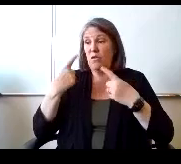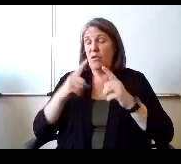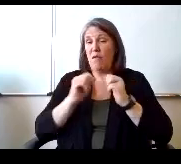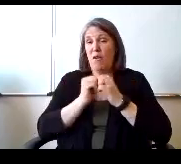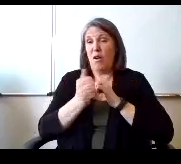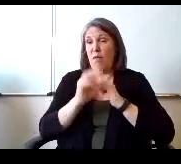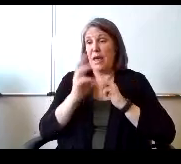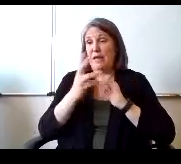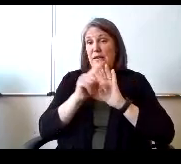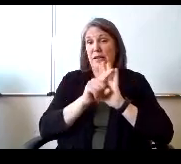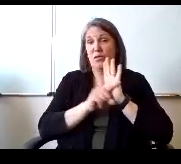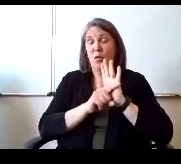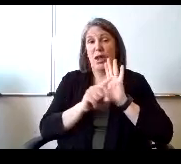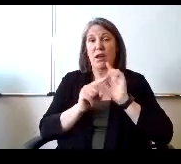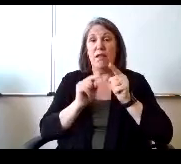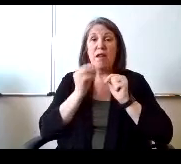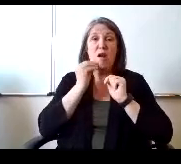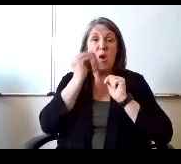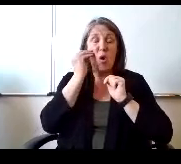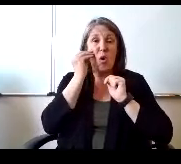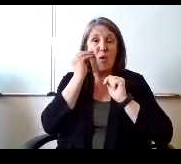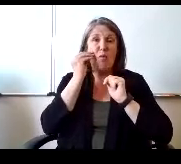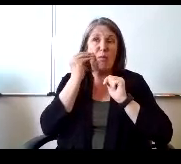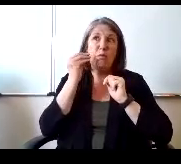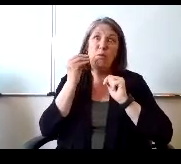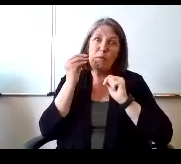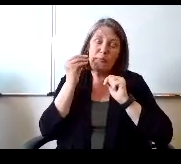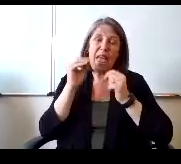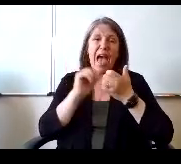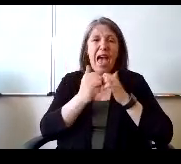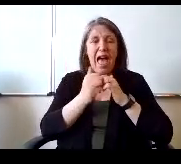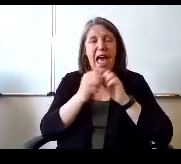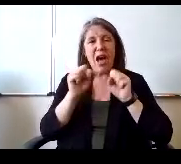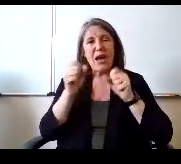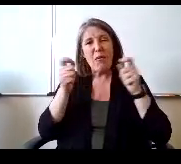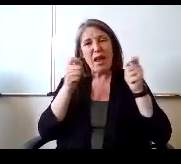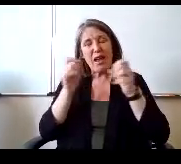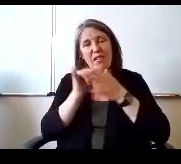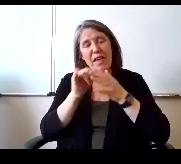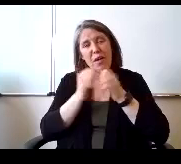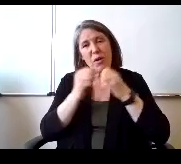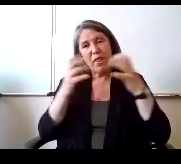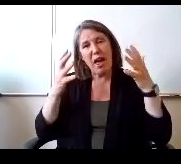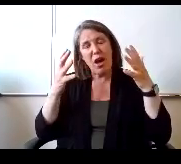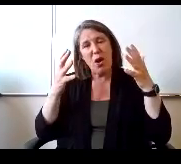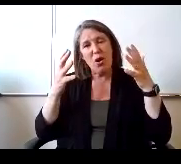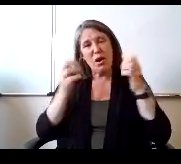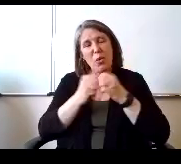At best, how are we going to be able to handle that without without really disturbing?